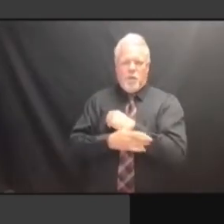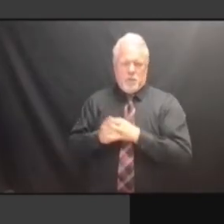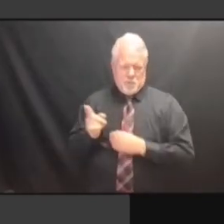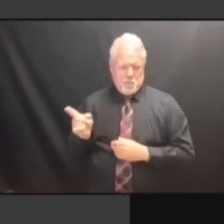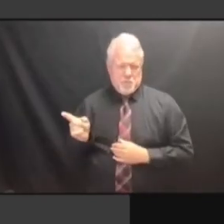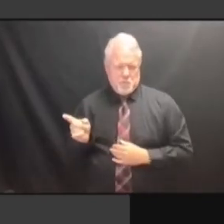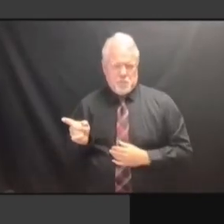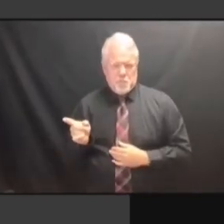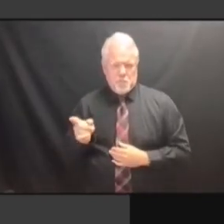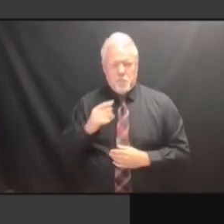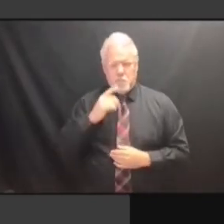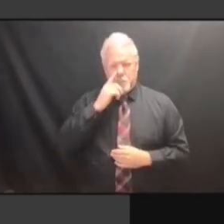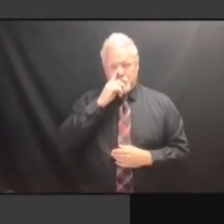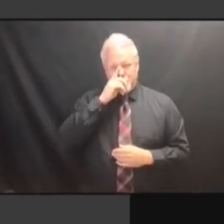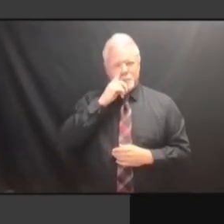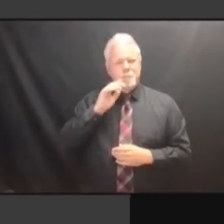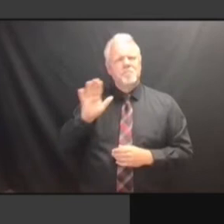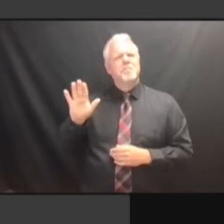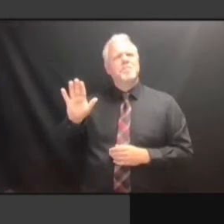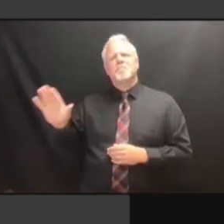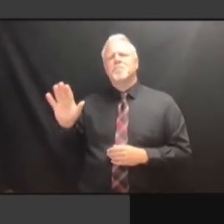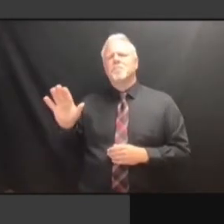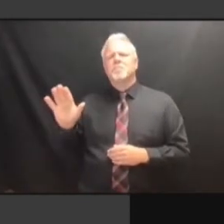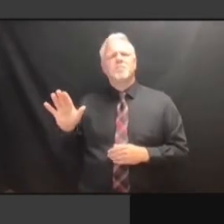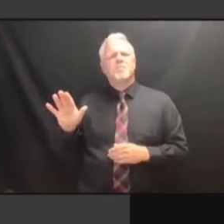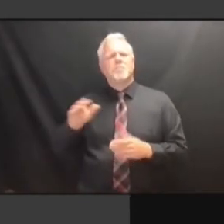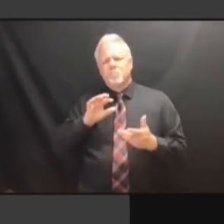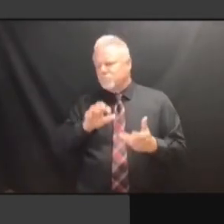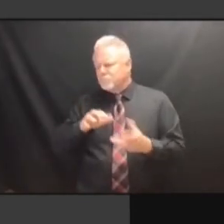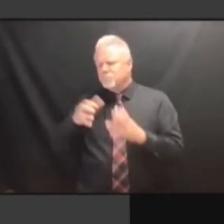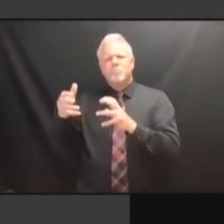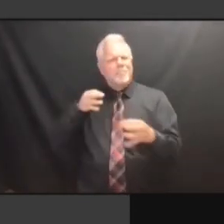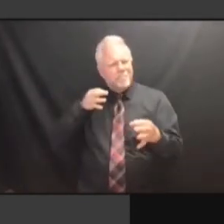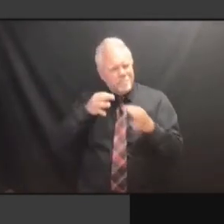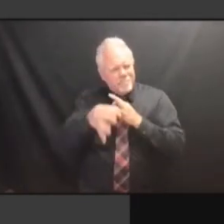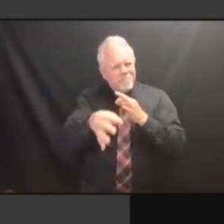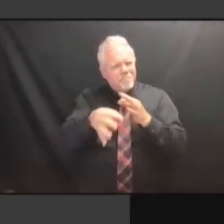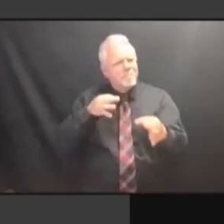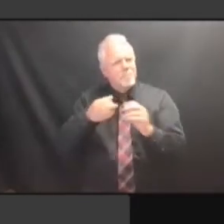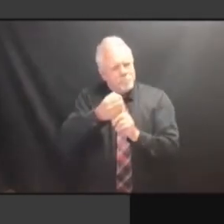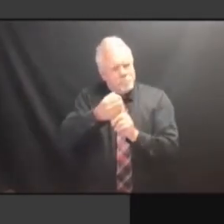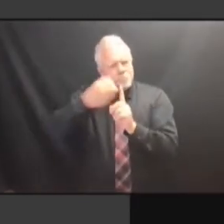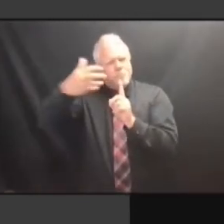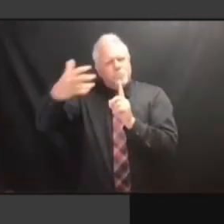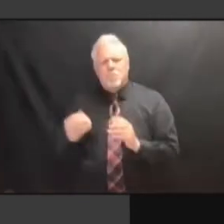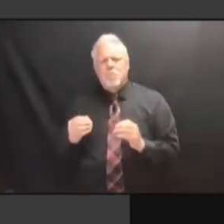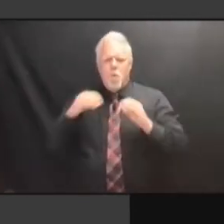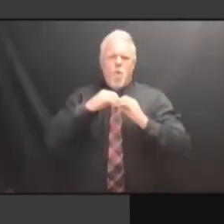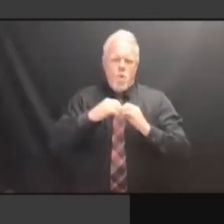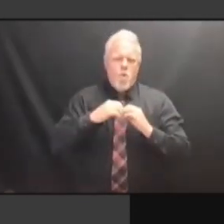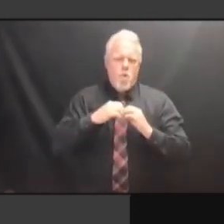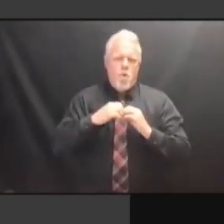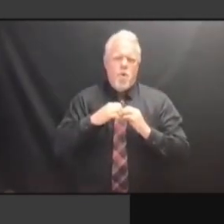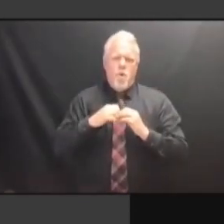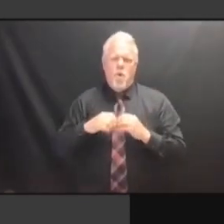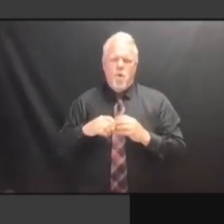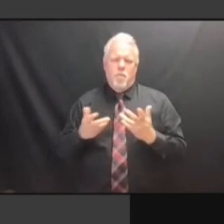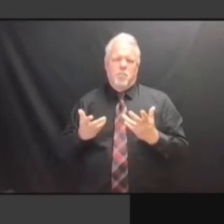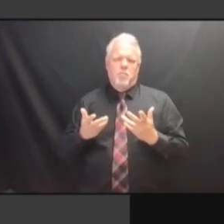AND IT BASICALLY SAYS, OH, TRUST US, IT'S AND IT BASICALLY SAYS, OH, TRUST US, IT'S OKAY, AND IT BASICALLY SAYS, OH, TRUST US, IT'S OKAY, WITHOUT AND IT BASICALLY SAYS, OH, TRUST US, IT'S OKAY, WITHOUT ANY US, IT'S OKAY, WITHOUT ANY US, IT'S OKAY, WITHOUT ANY CRITICAL US, IT'S OKAY, WITHOUT ANY CRITICAL ANALYSIS. CRITICAL ANALYSIS. CRITICAL ANALYSIS. ULTIMATELY